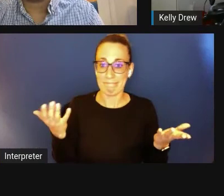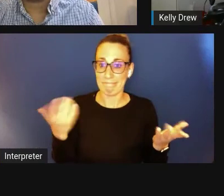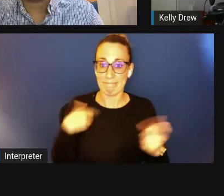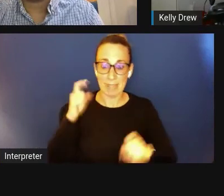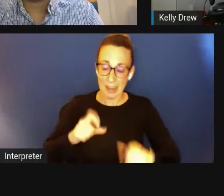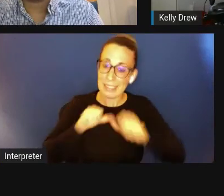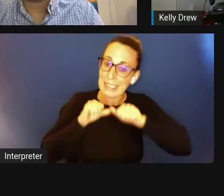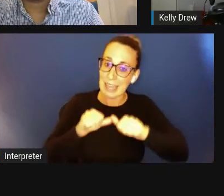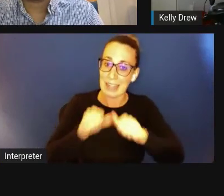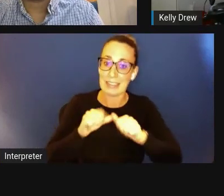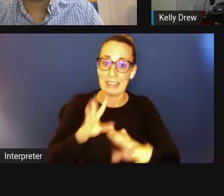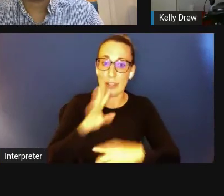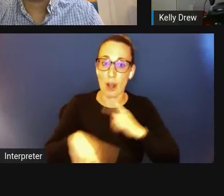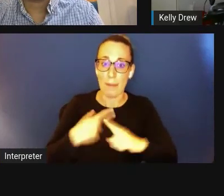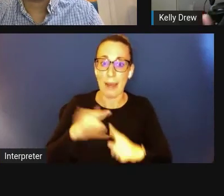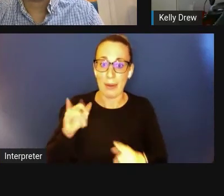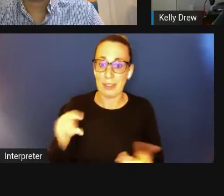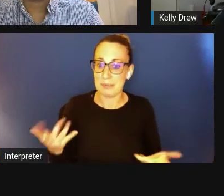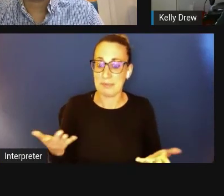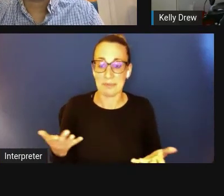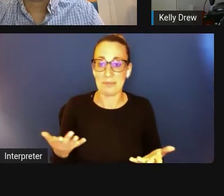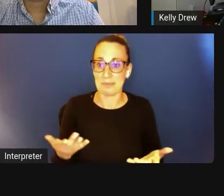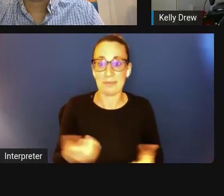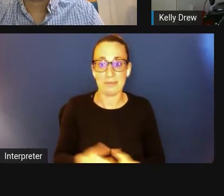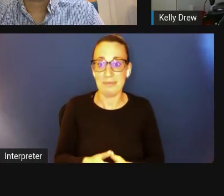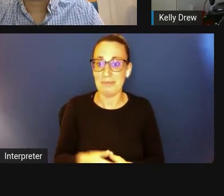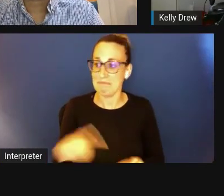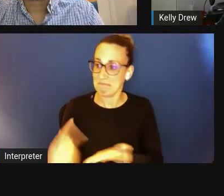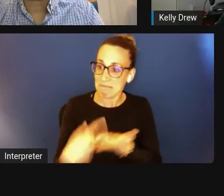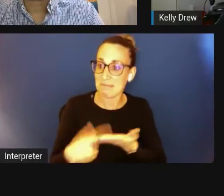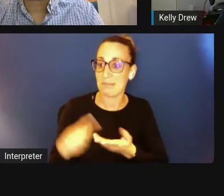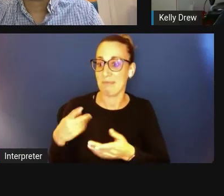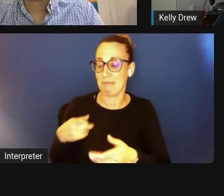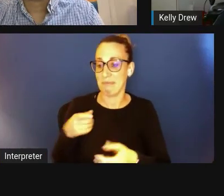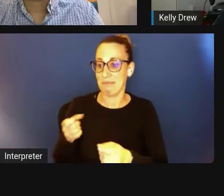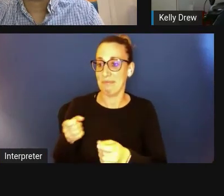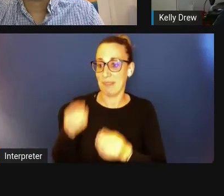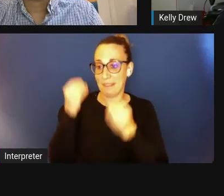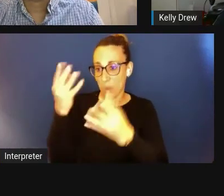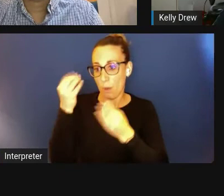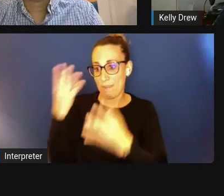and have all the right paperwork and conflict of interest plans in place.